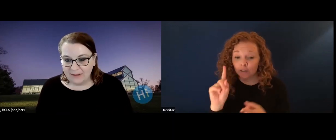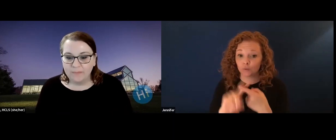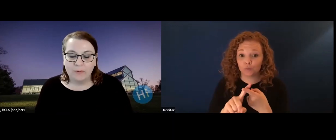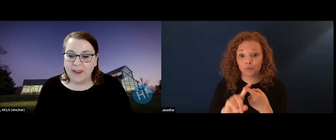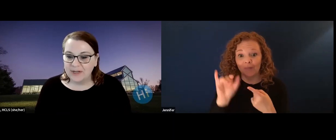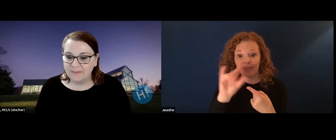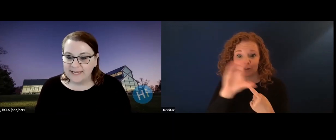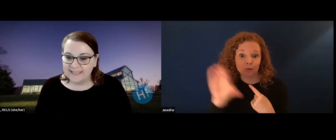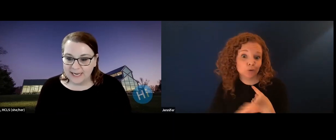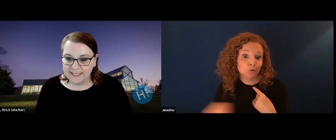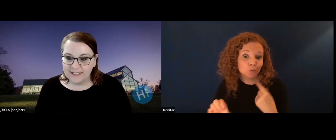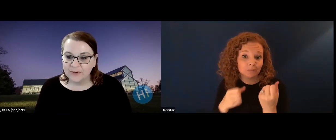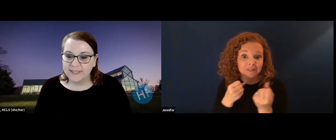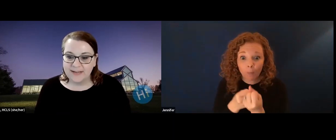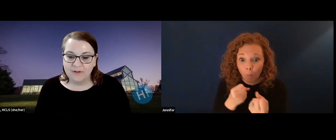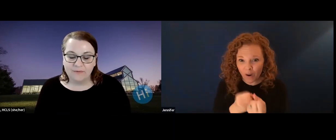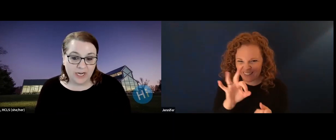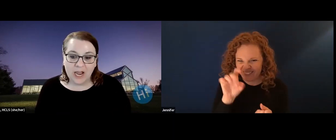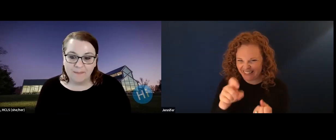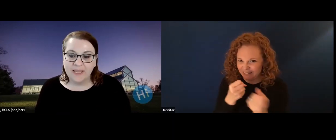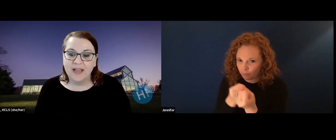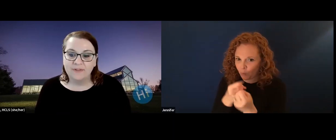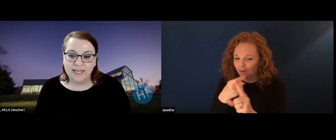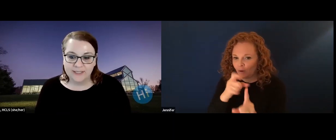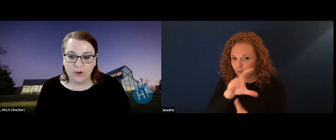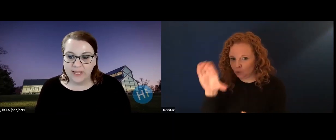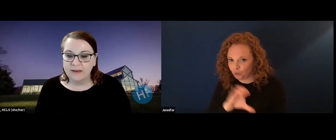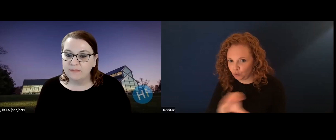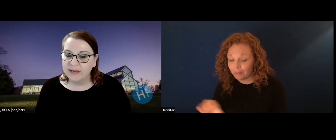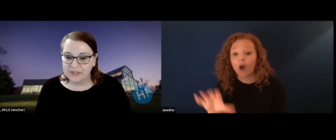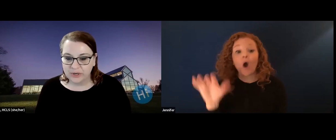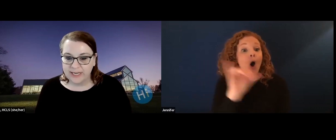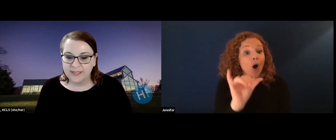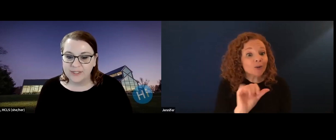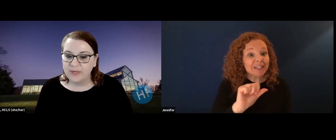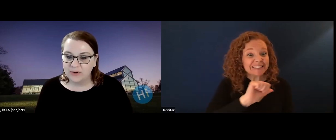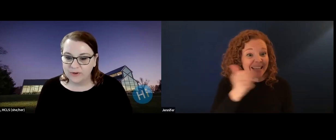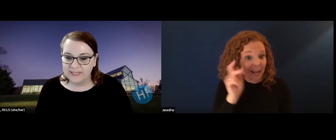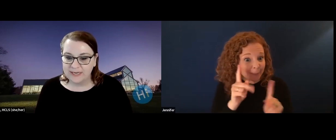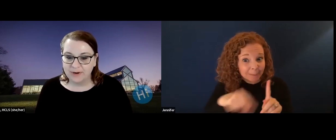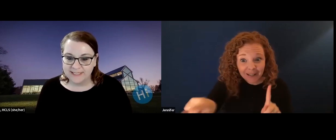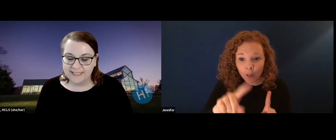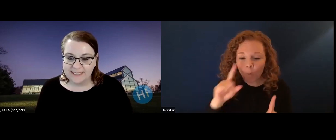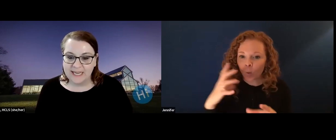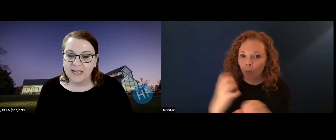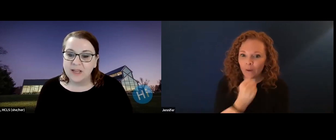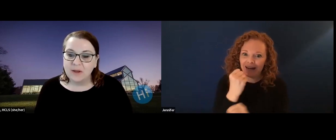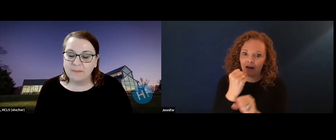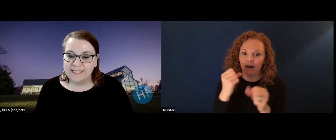zoom support if you need any assistance. 10 lucky participants tonight will be randomly selected to receive a